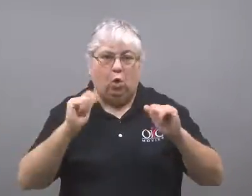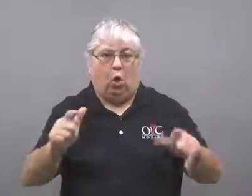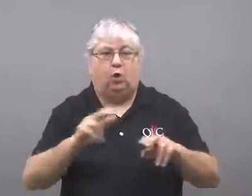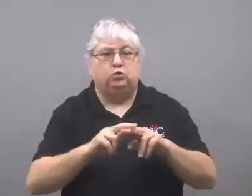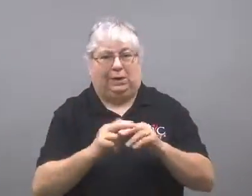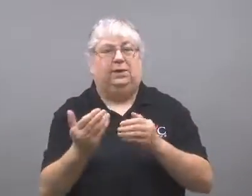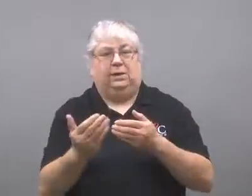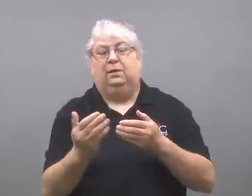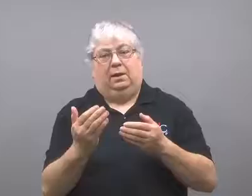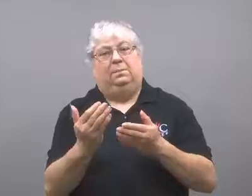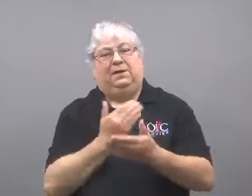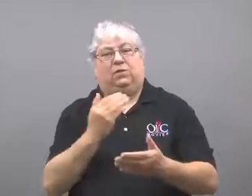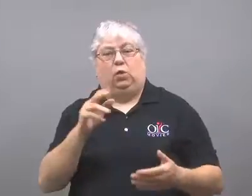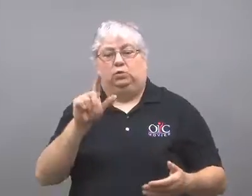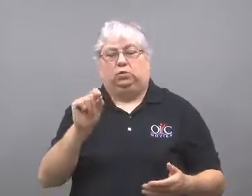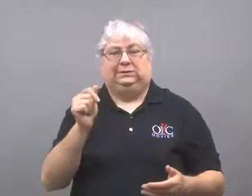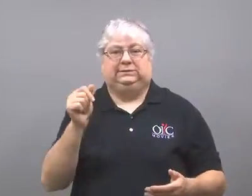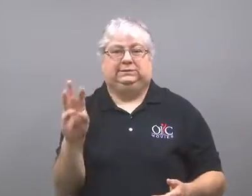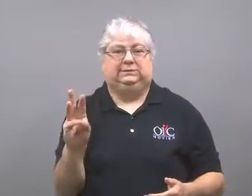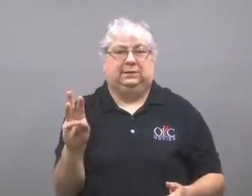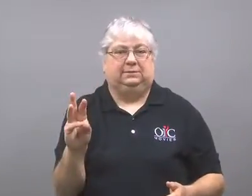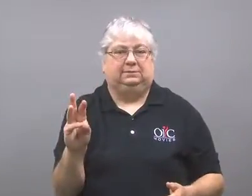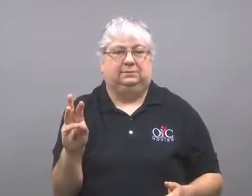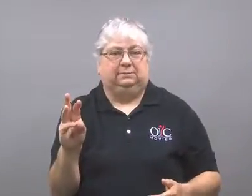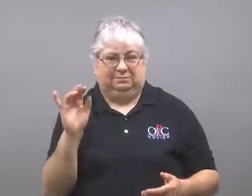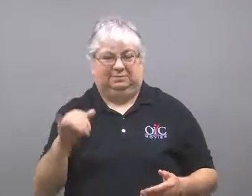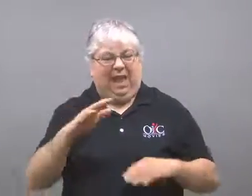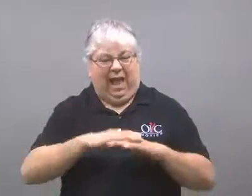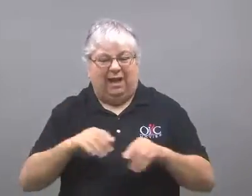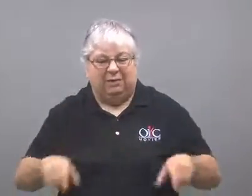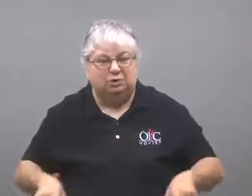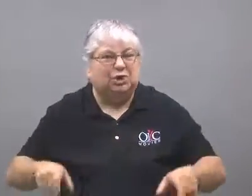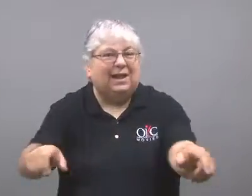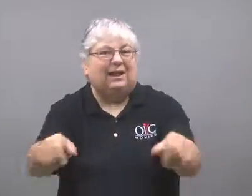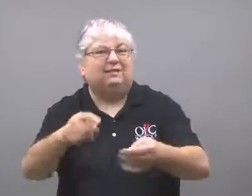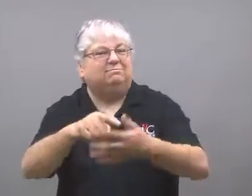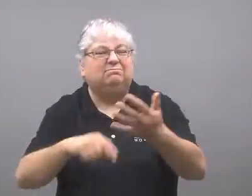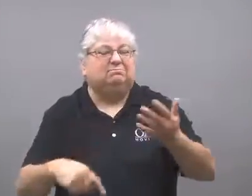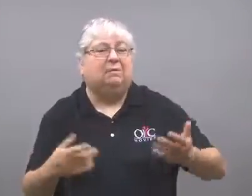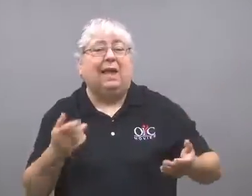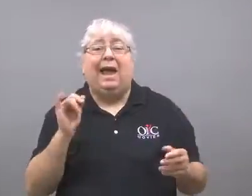on all train tracks by 2016.